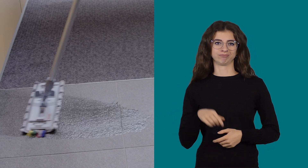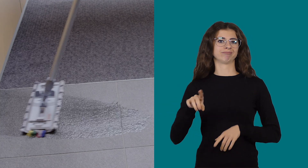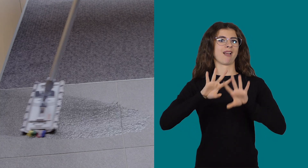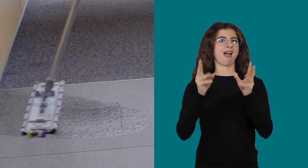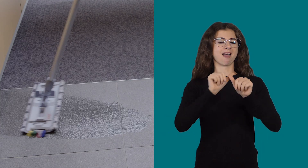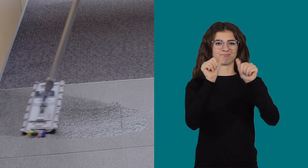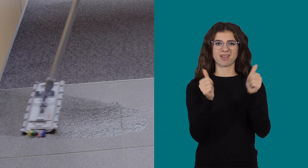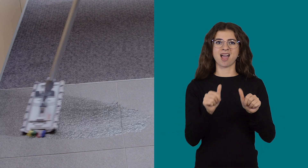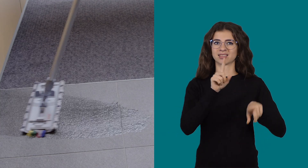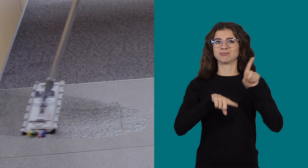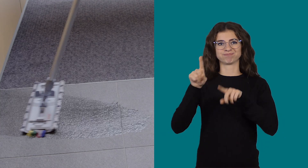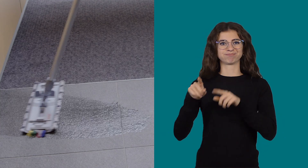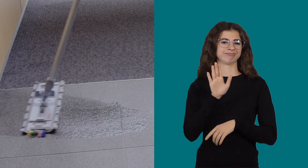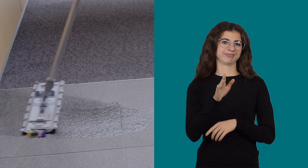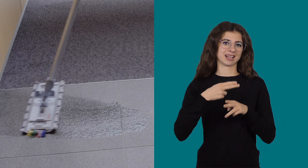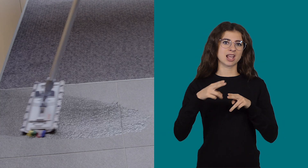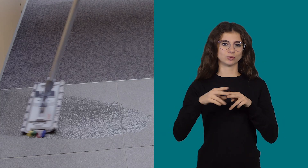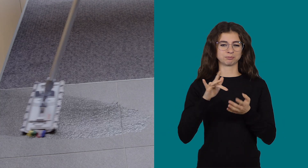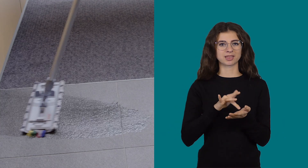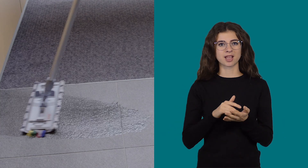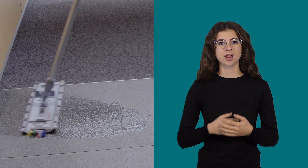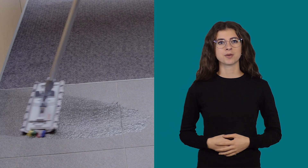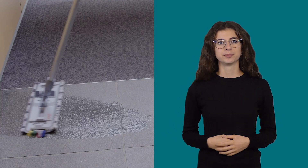So, there are all types of cleaning products.